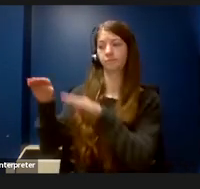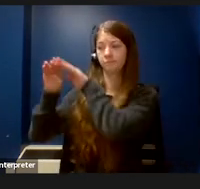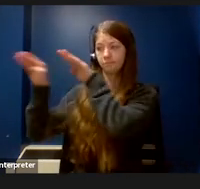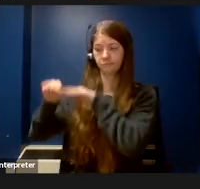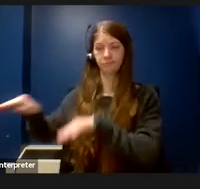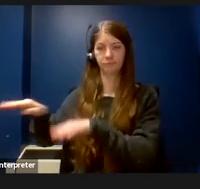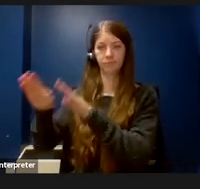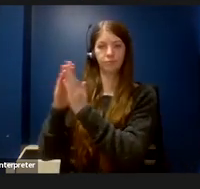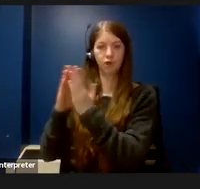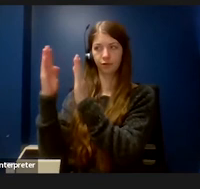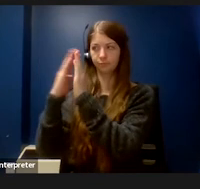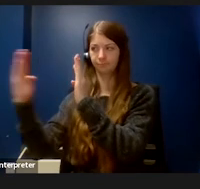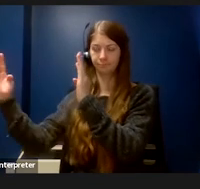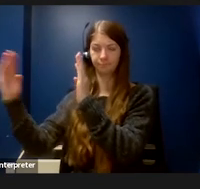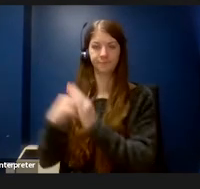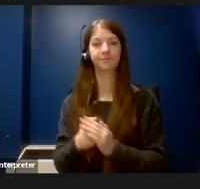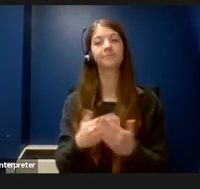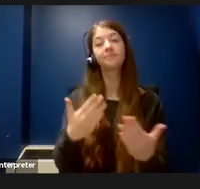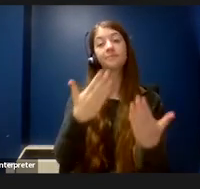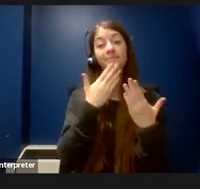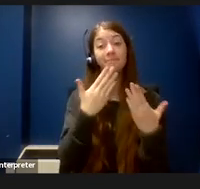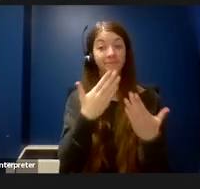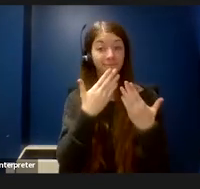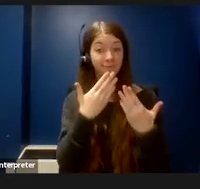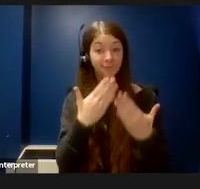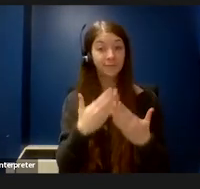I'd like to thank the National Academies of Science, Engineering, and Medicine